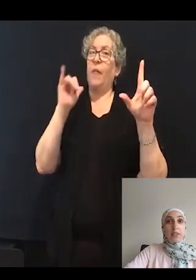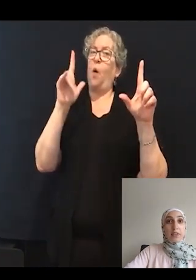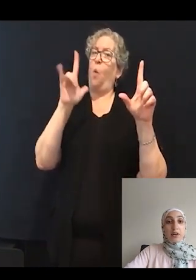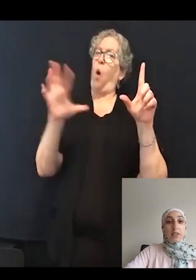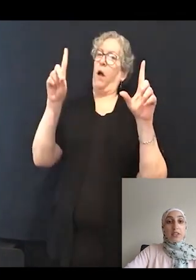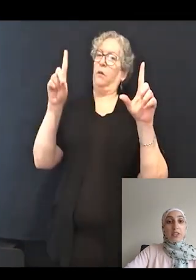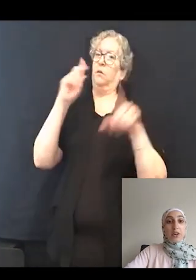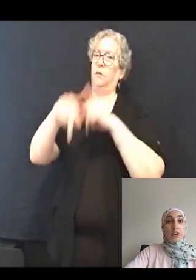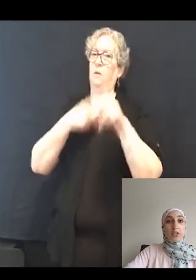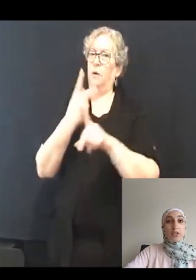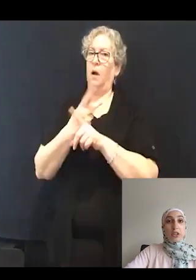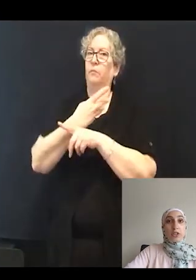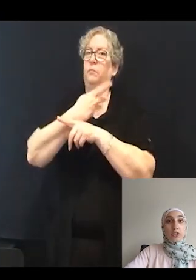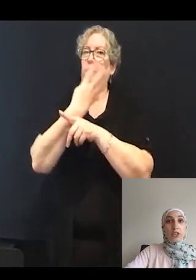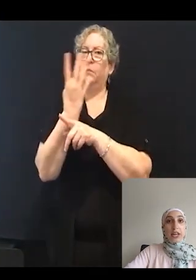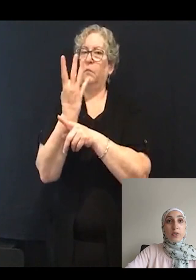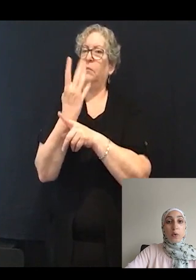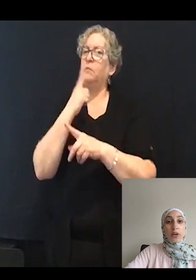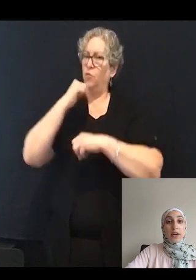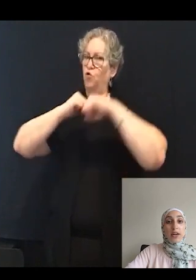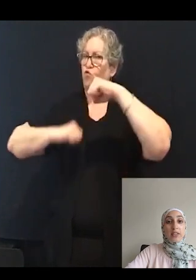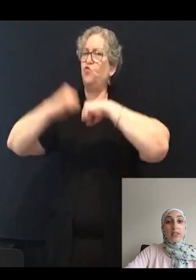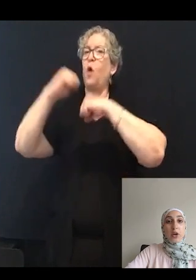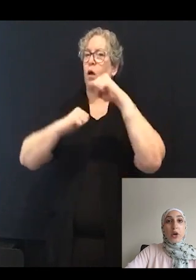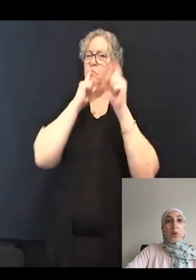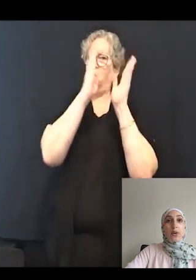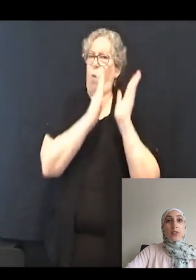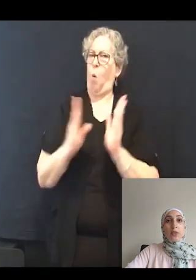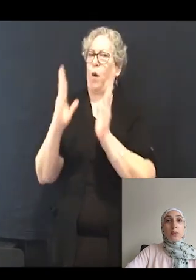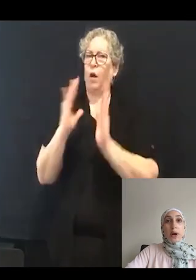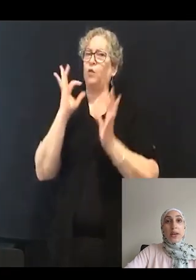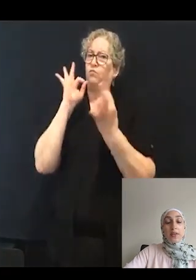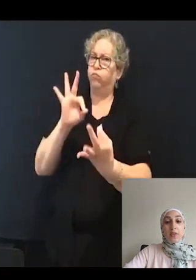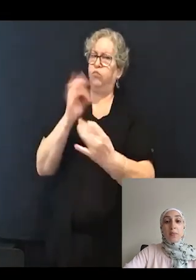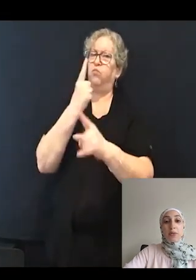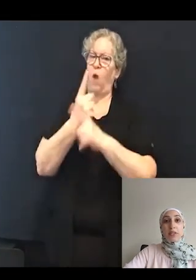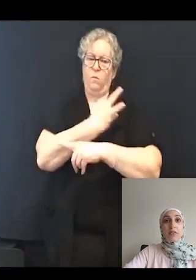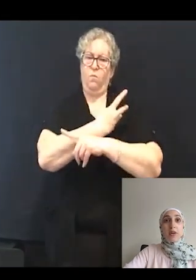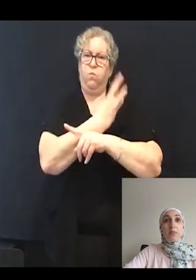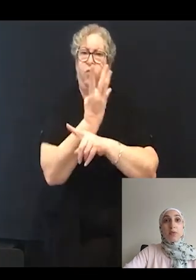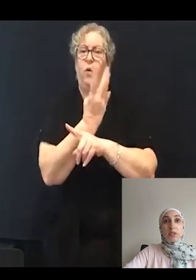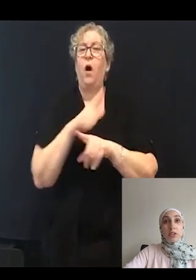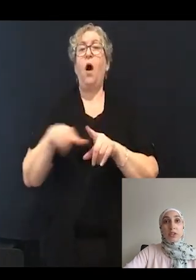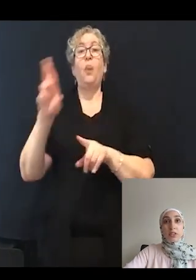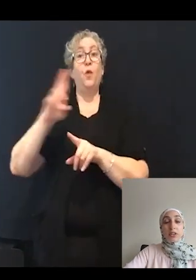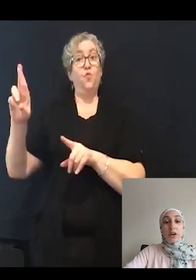The stereocilia are structured and organized. Whereas on the right, the myosin VIIA mutant stereocilia